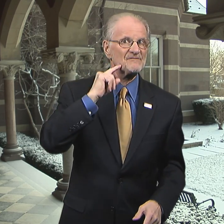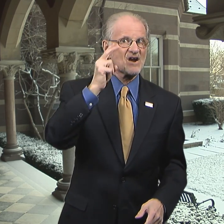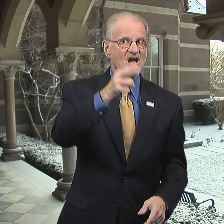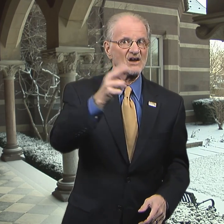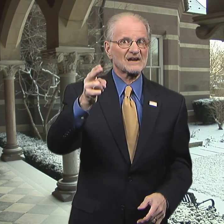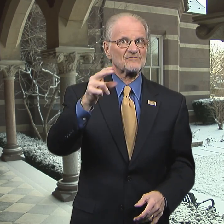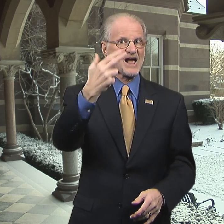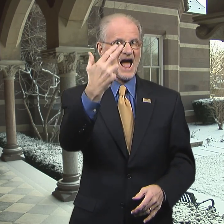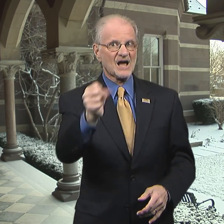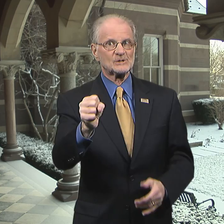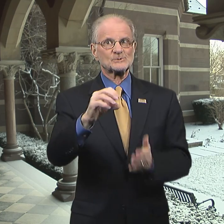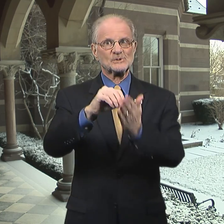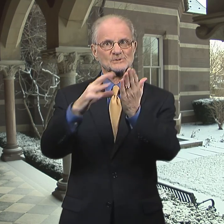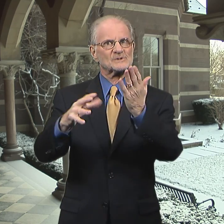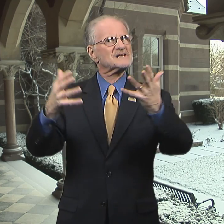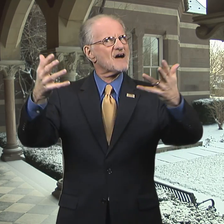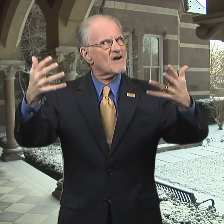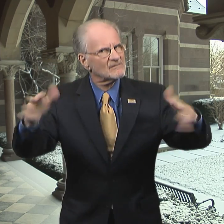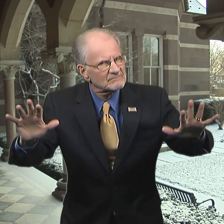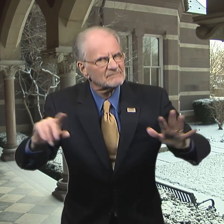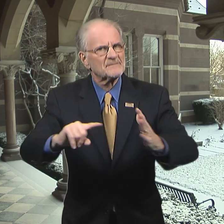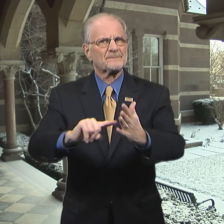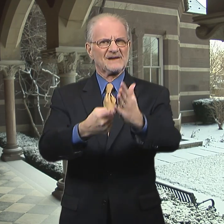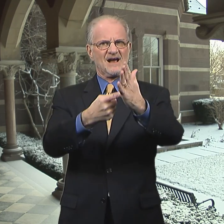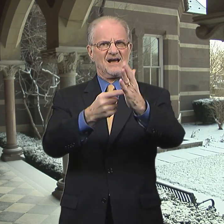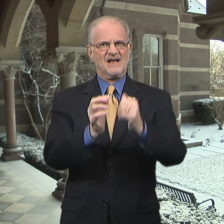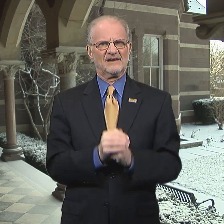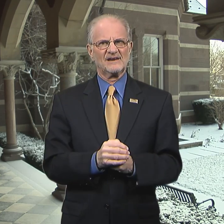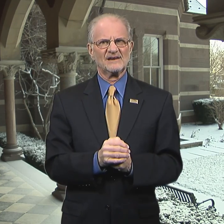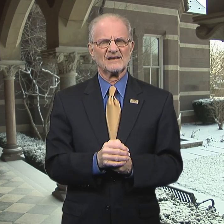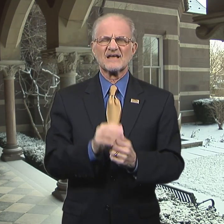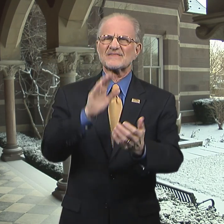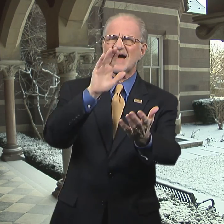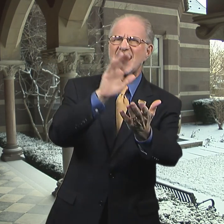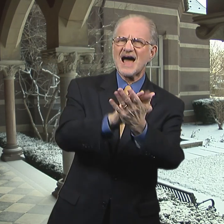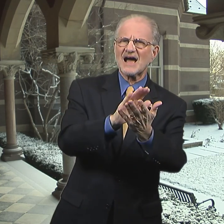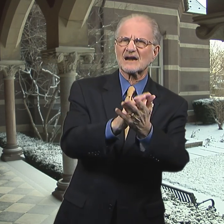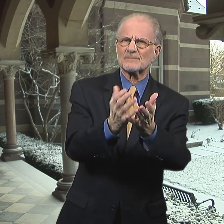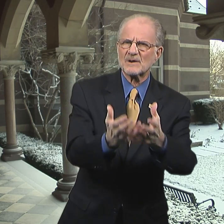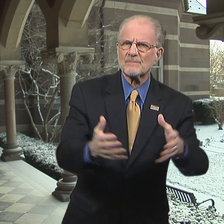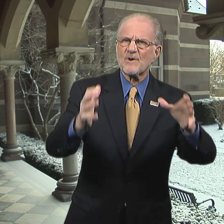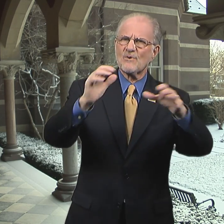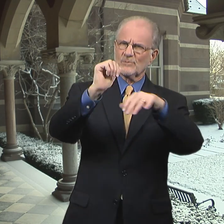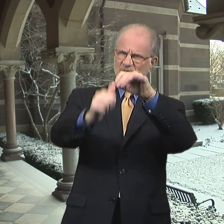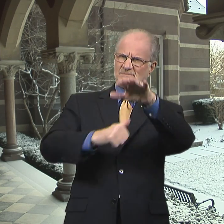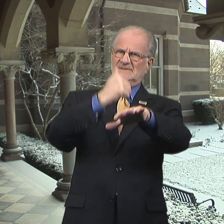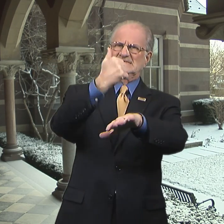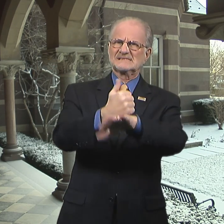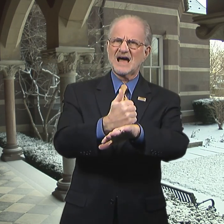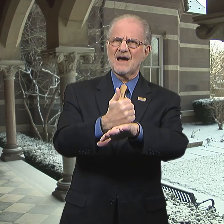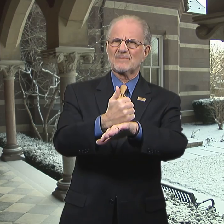for Deaf and Hard of Hearing High School Students have begun! The Academic Bowl was established